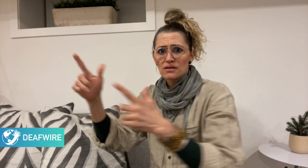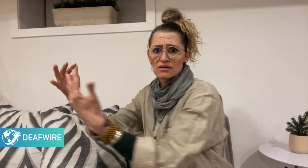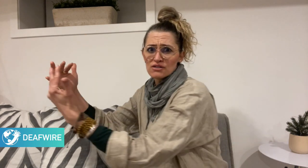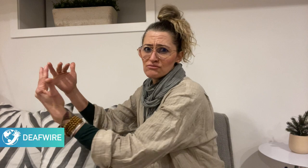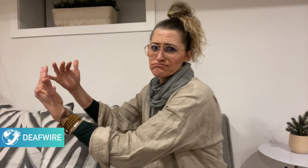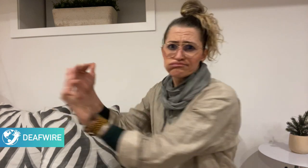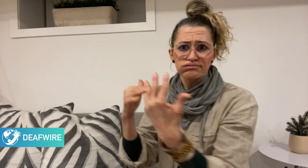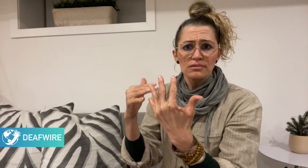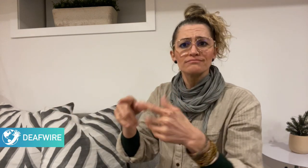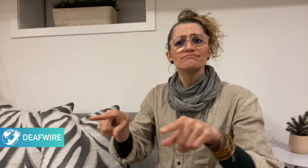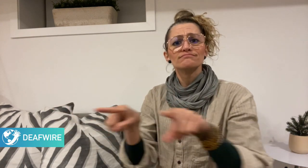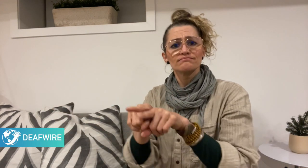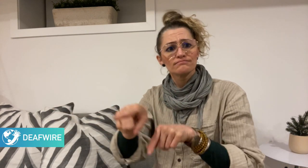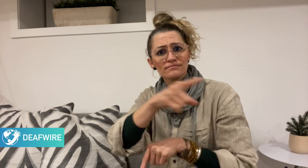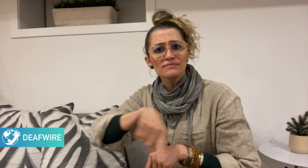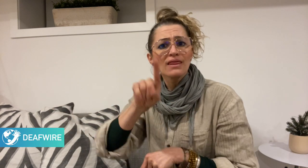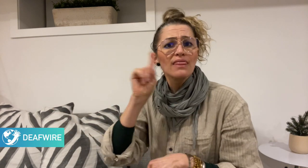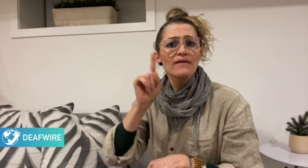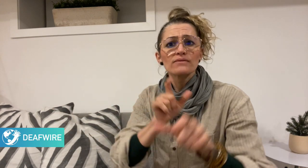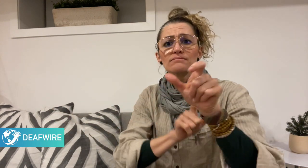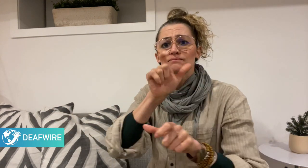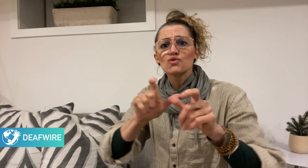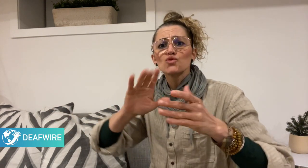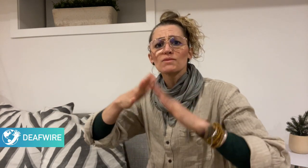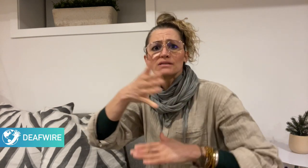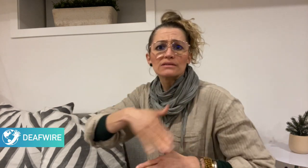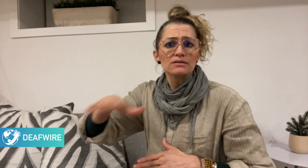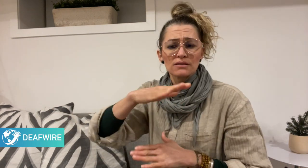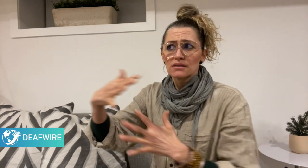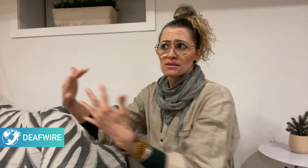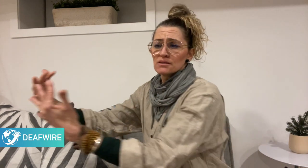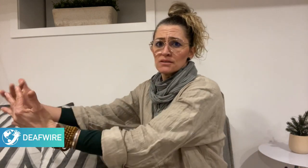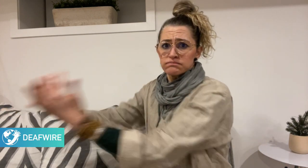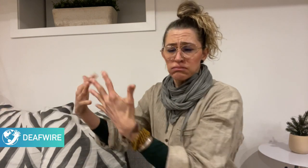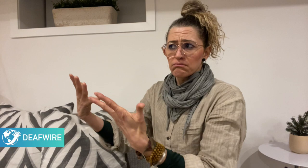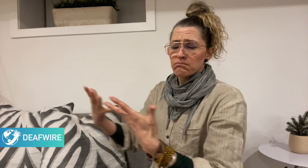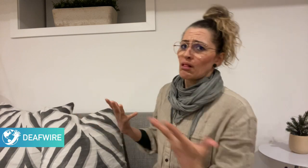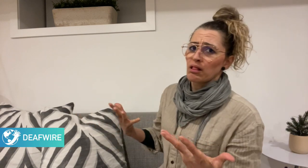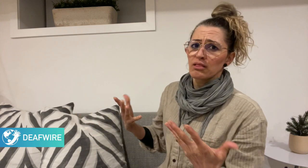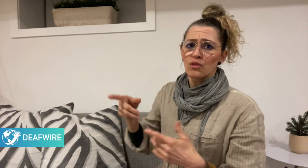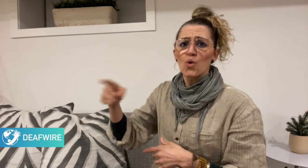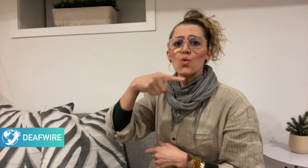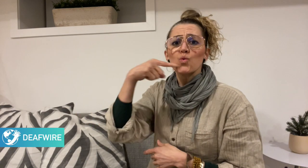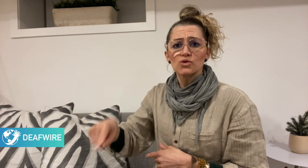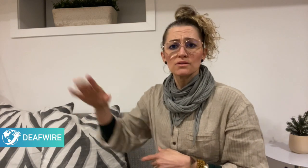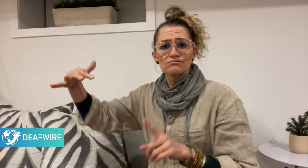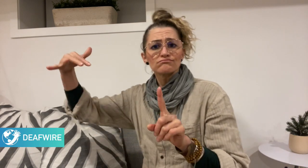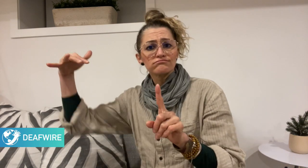by Russia’s attacks. However, the community is strongly